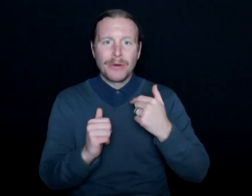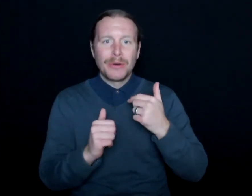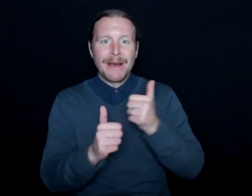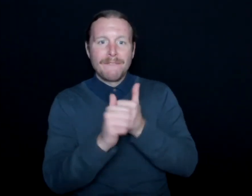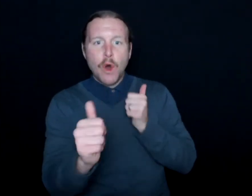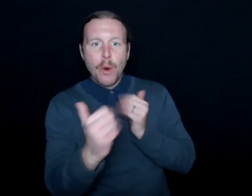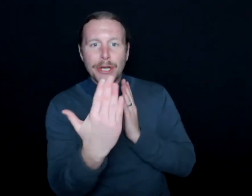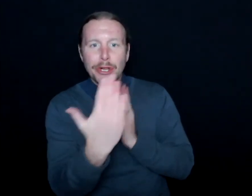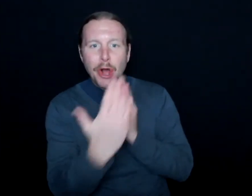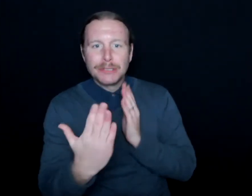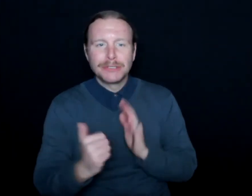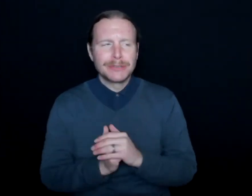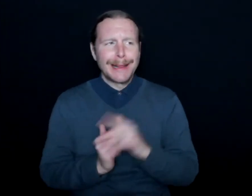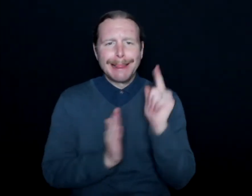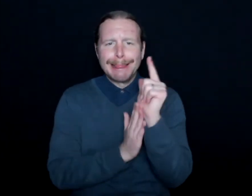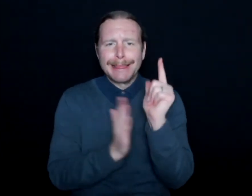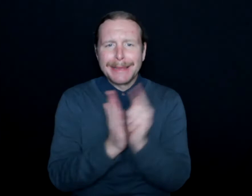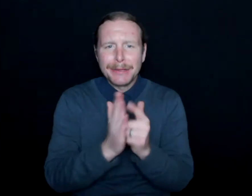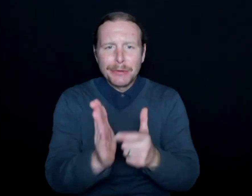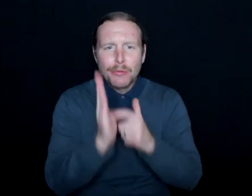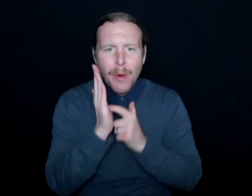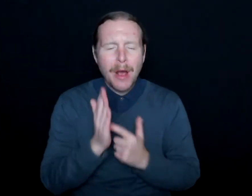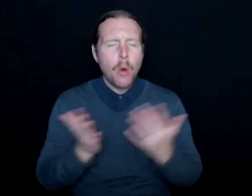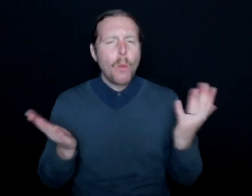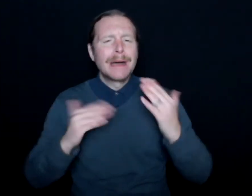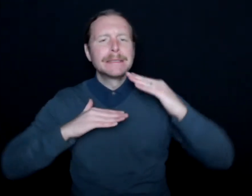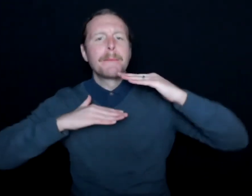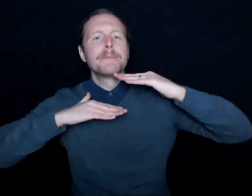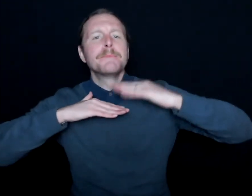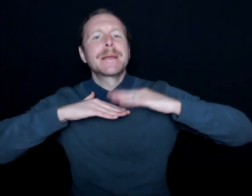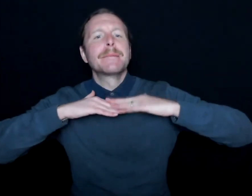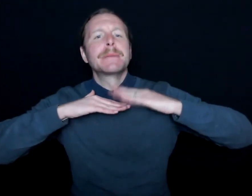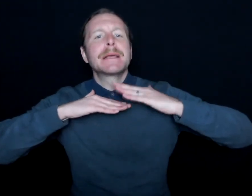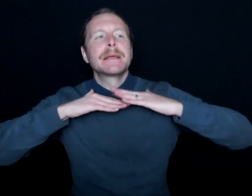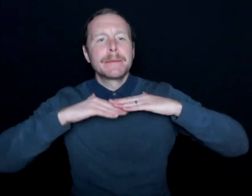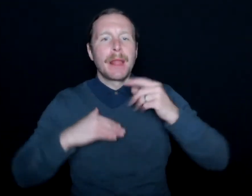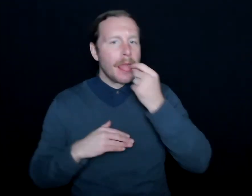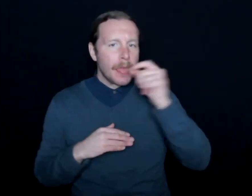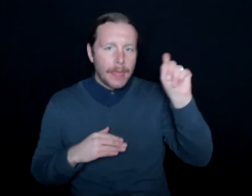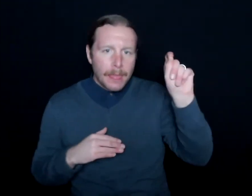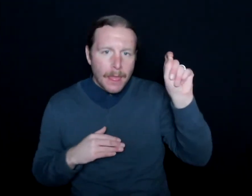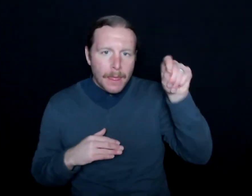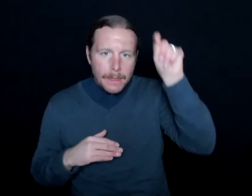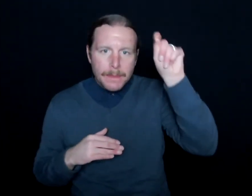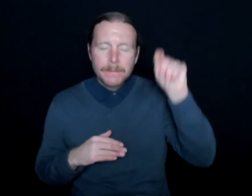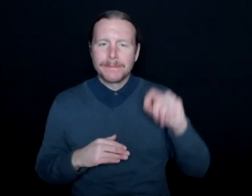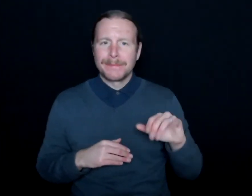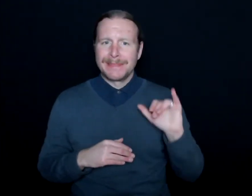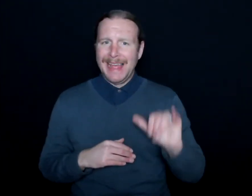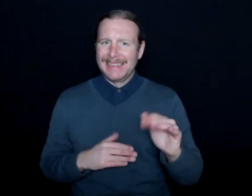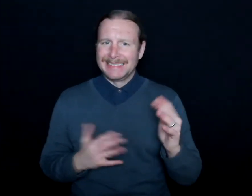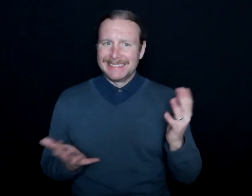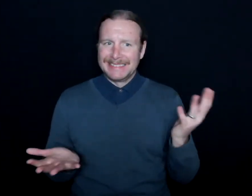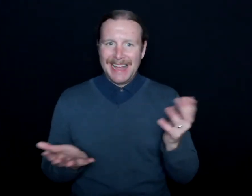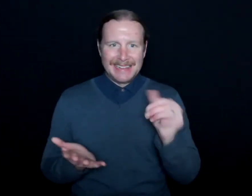What is the legal requirement? What's the bare minimum I can do to check off the box? And that's not what it is and not what it should be.